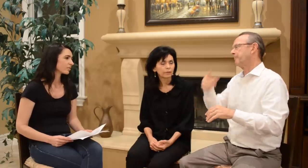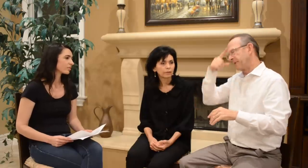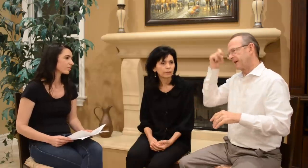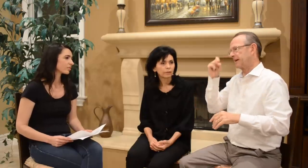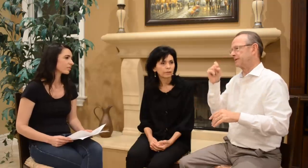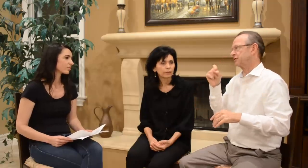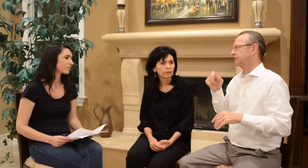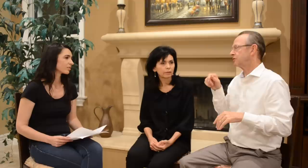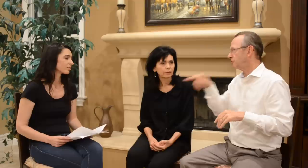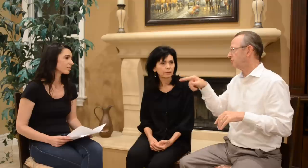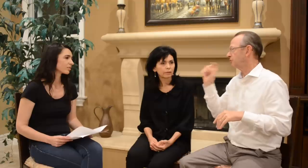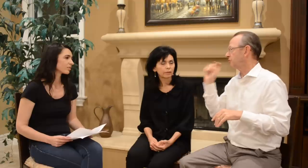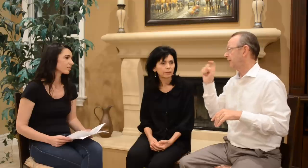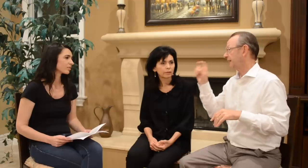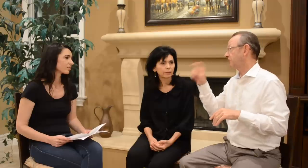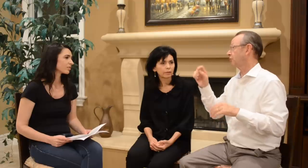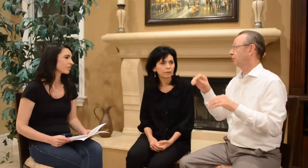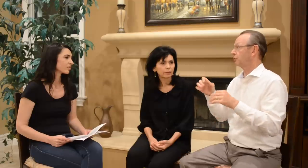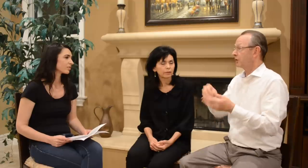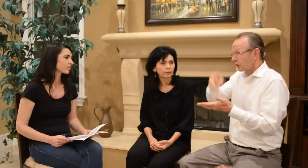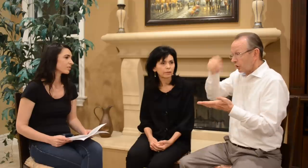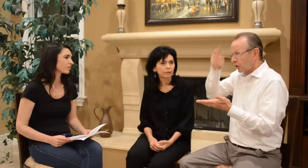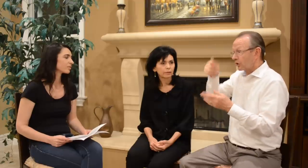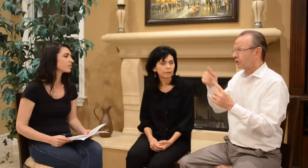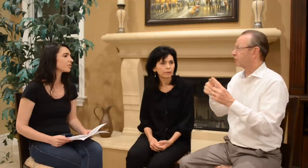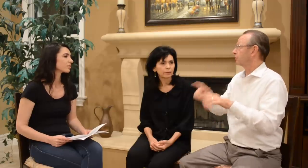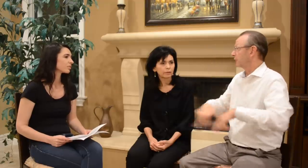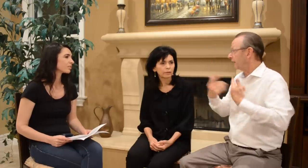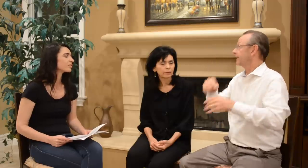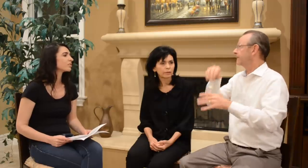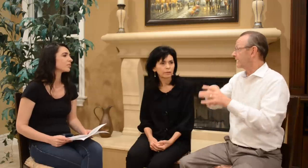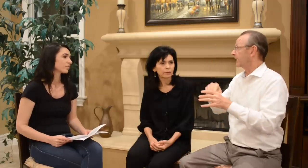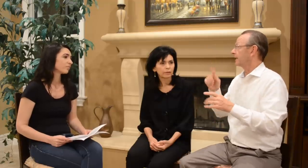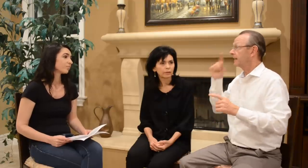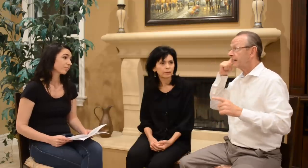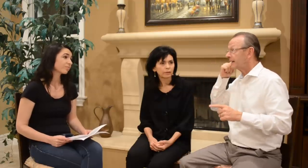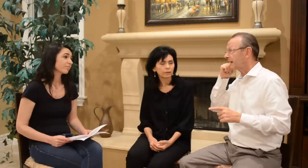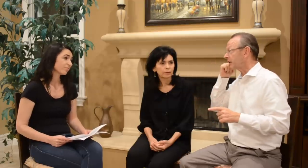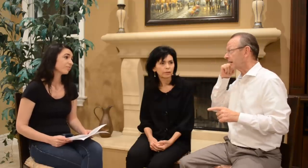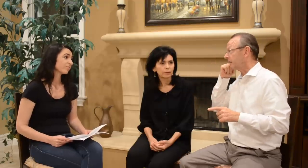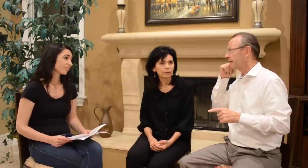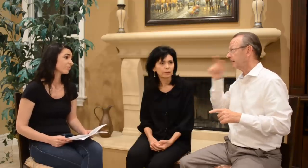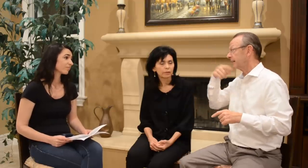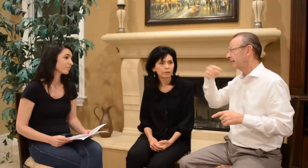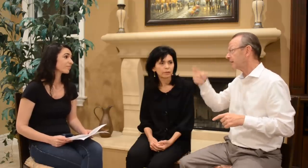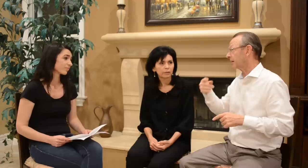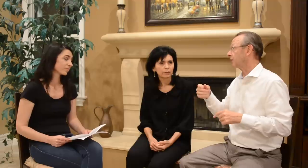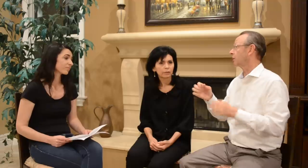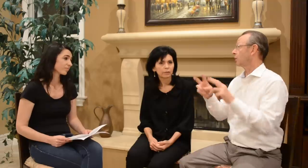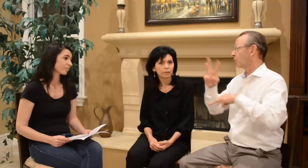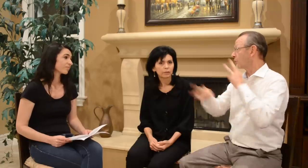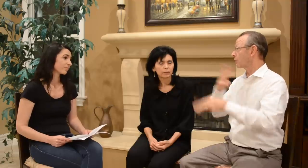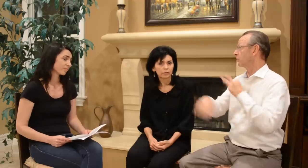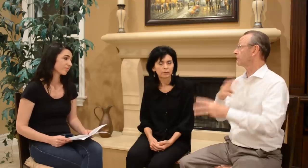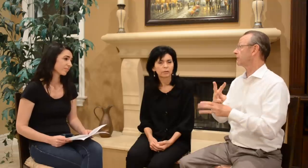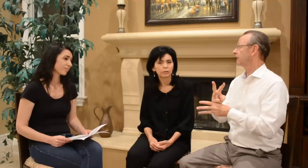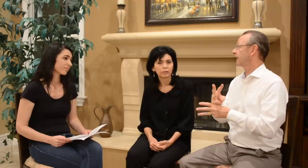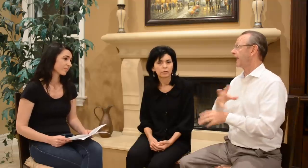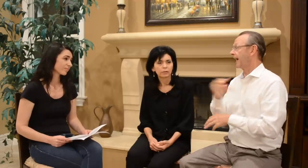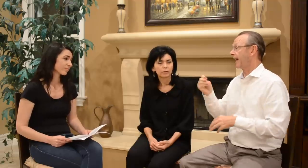because you needed to learn to live in a hearing world